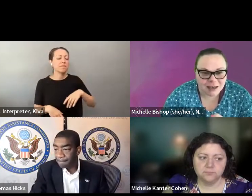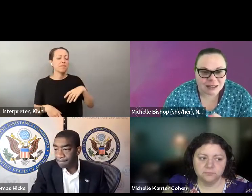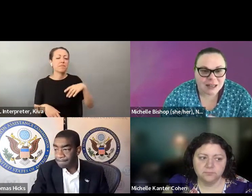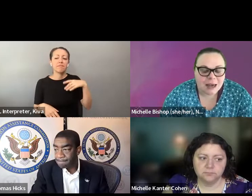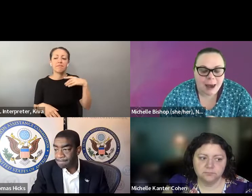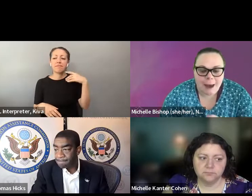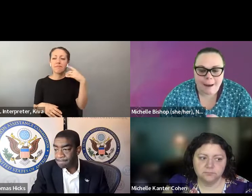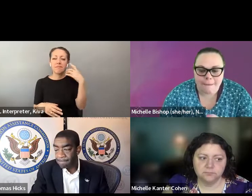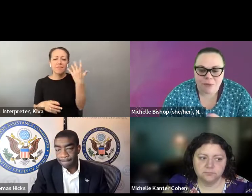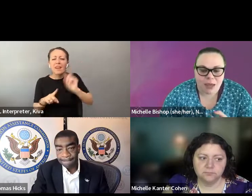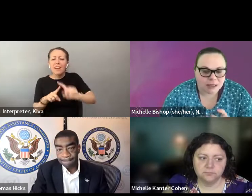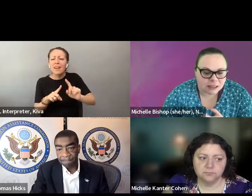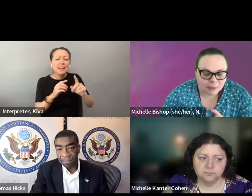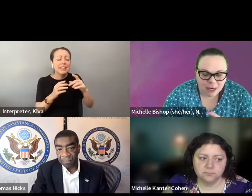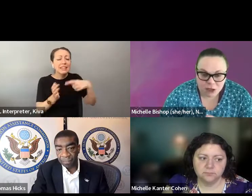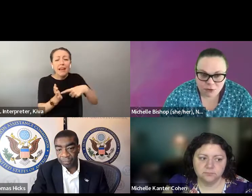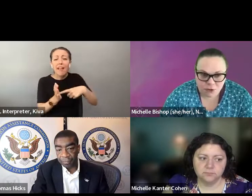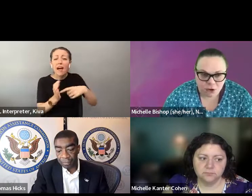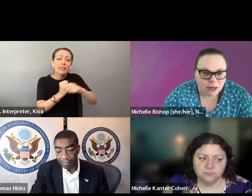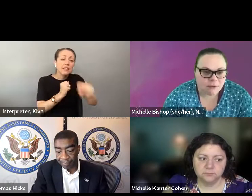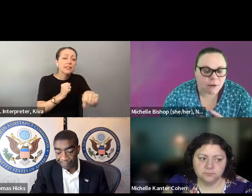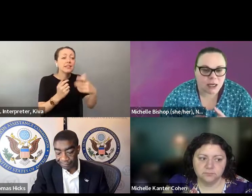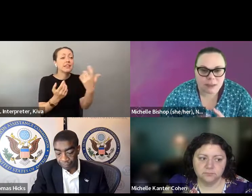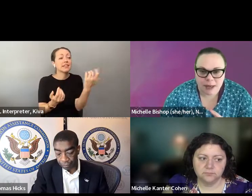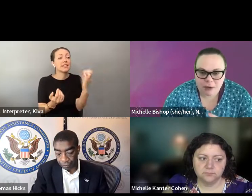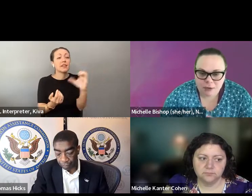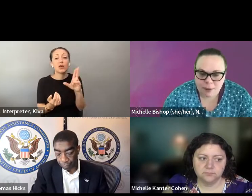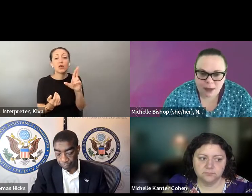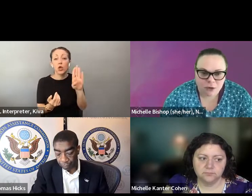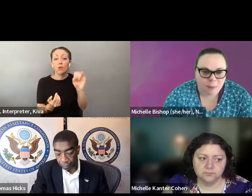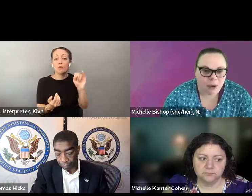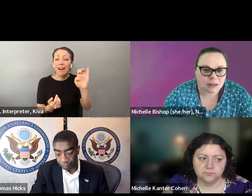But I'll take it guys like it wasn't done for voters with disabilities But I'll take it because we made a lot of good decisions in 2,020 like extending early voting reducing barriers to vote by mail like getting rid of witness signatures and vote by mail. Getting rid of witness signatures and